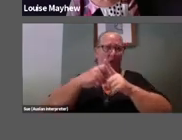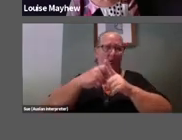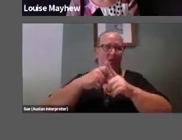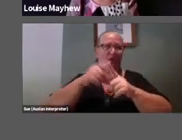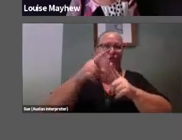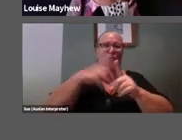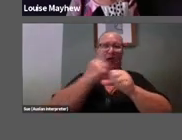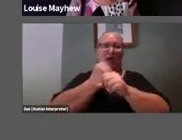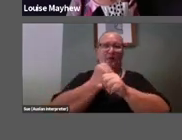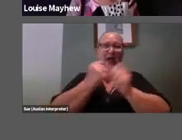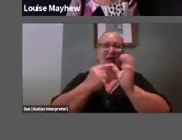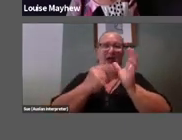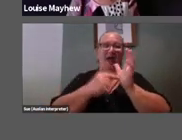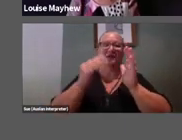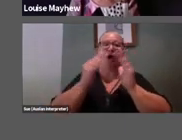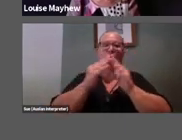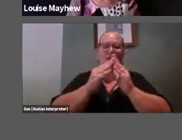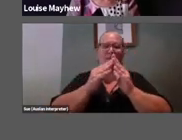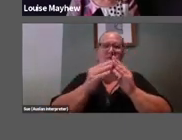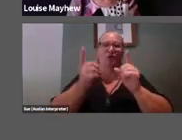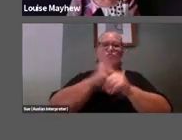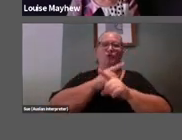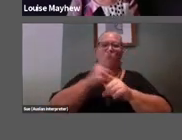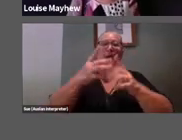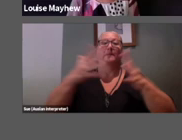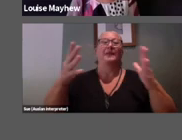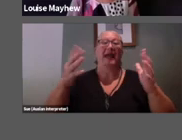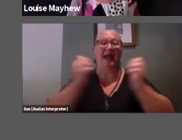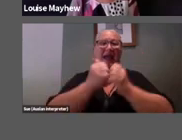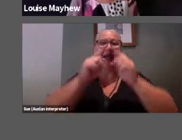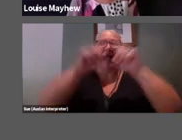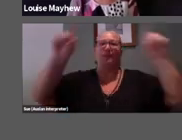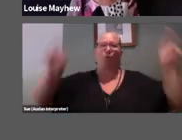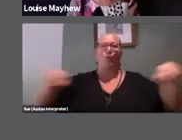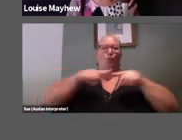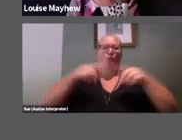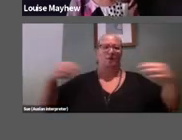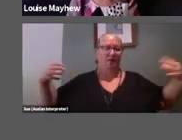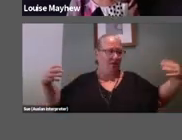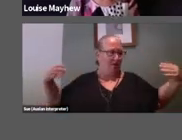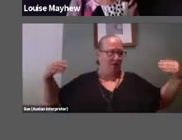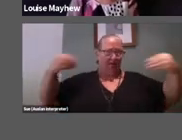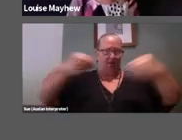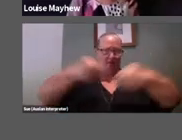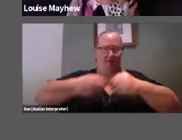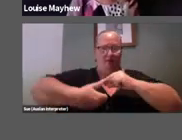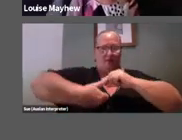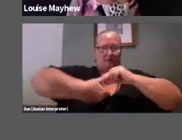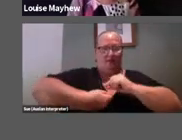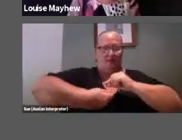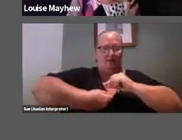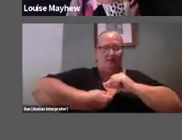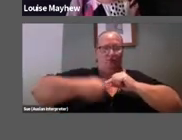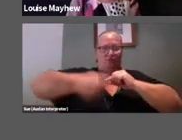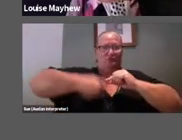drape a larger piece of cardboard over your shoulders and staple or tie at the